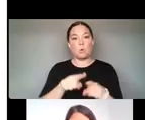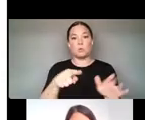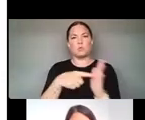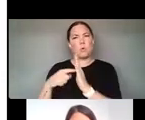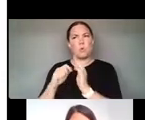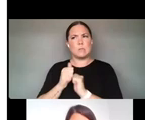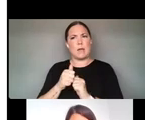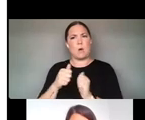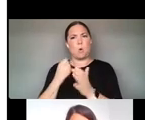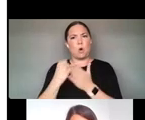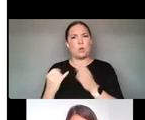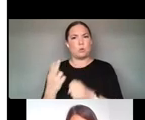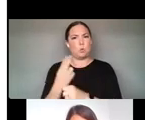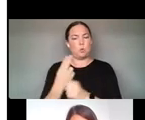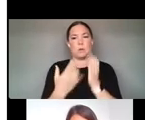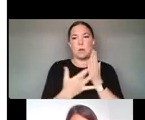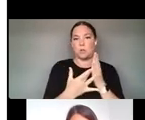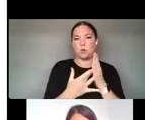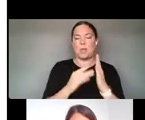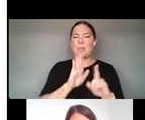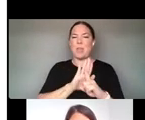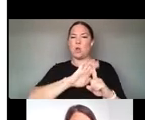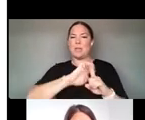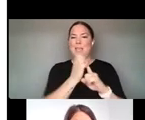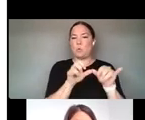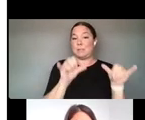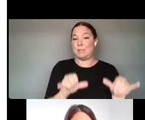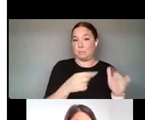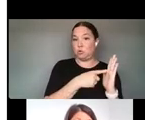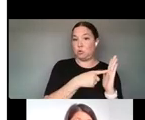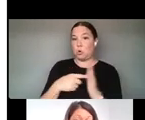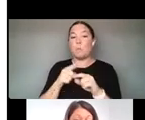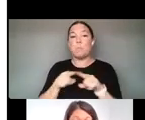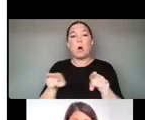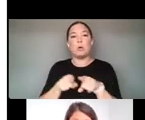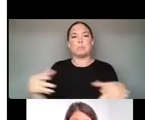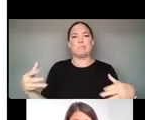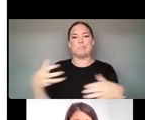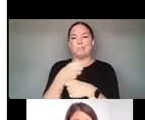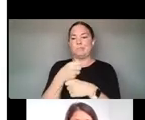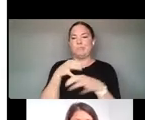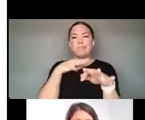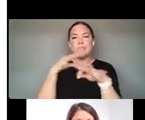AND LOOKING AT THEIR ECOSYSTEM, WE DO PROVIDE A SYNOPSIS OF ARTIST CHALLENGES. AND WHAT WE